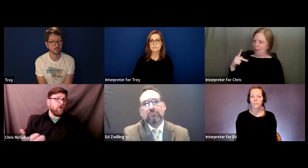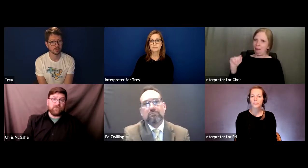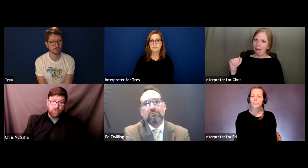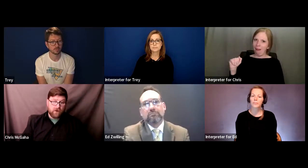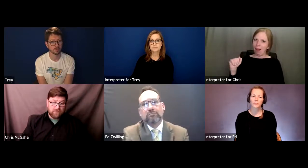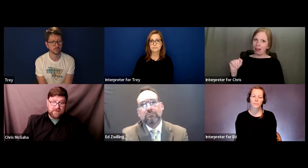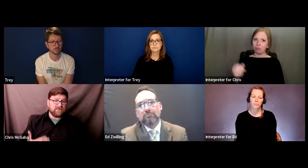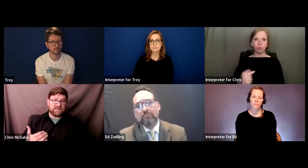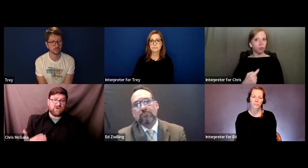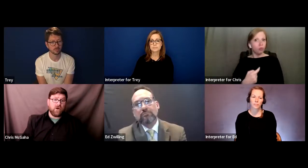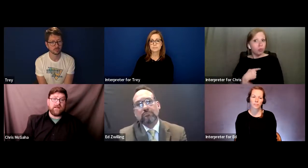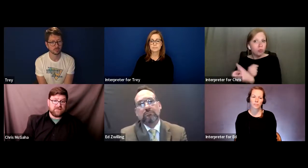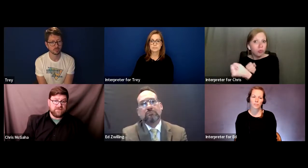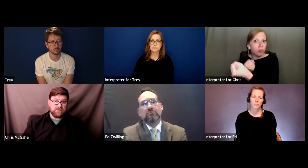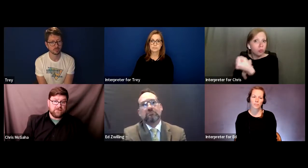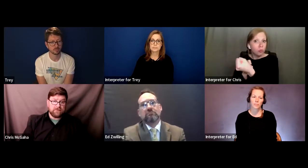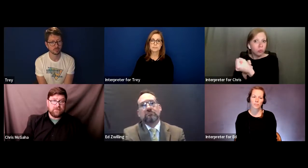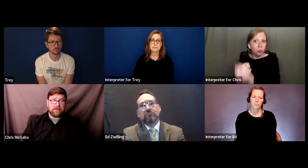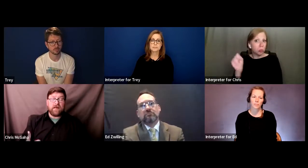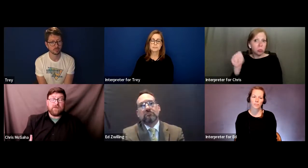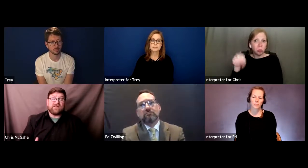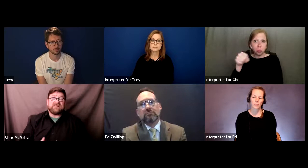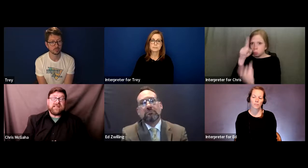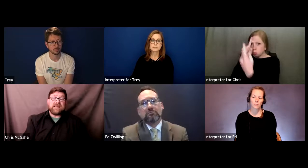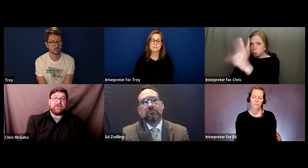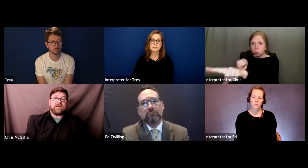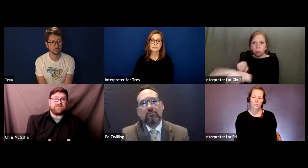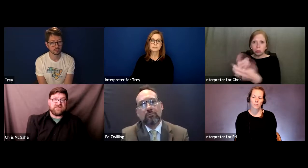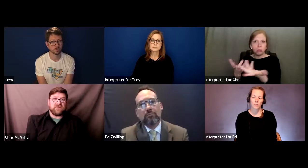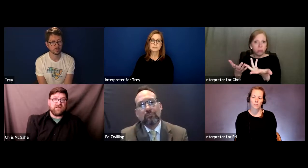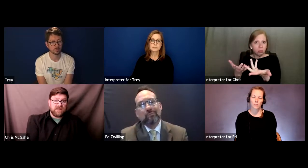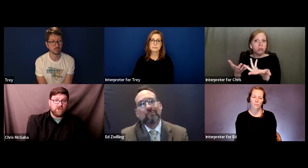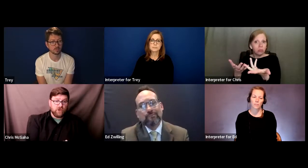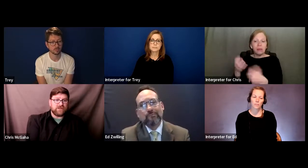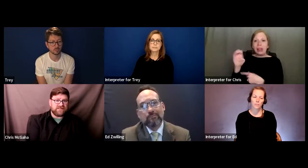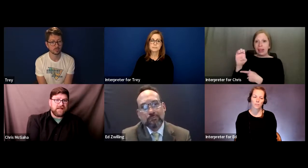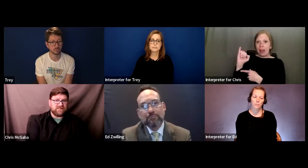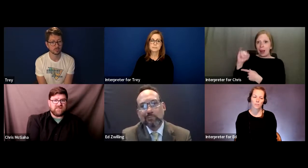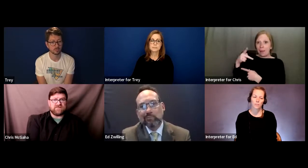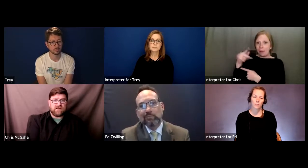all for. I think that's a great -- great -- because the EIPA specifically looks at the skill set